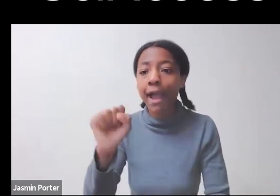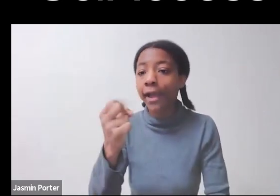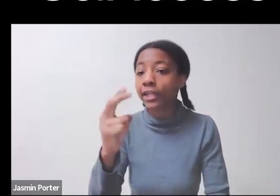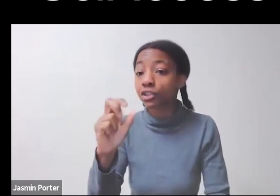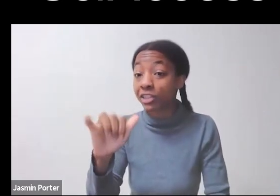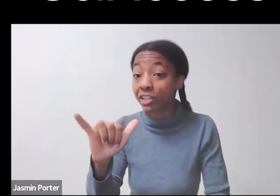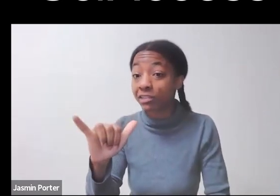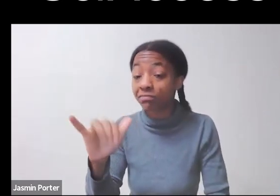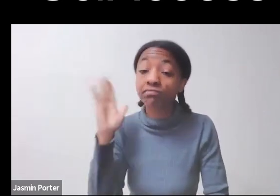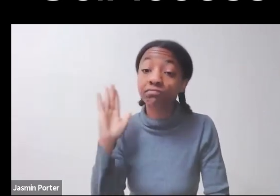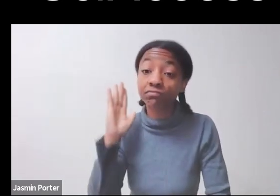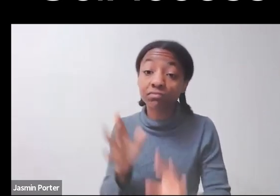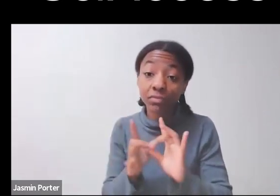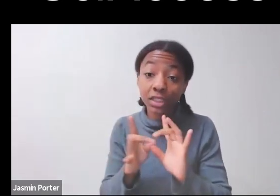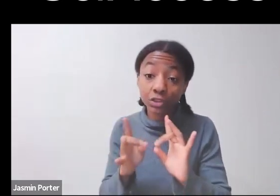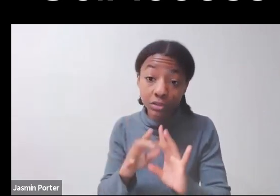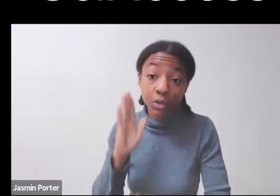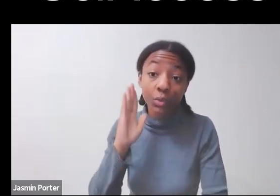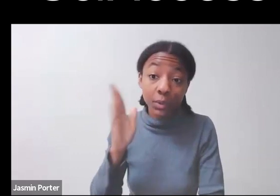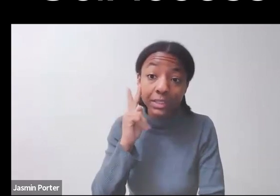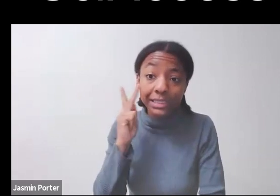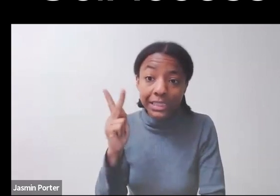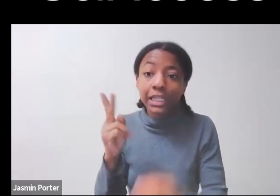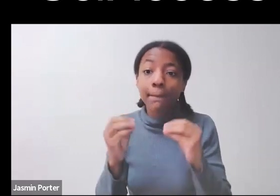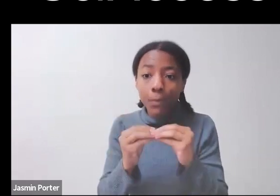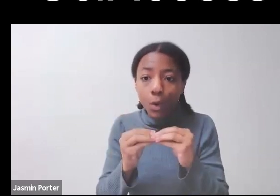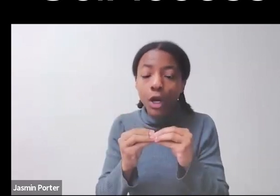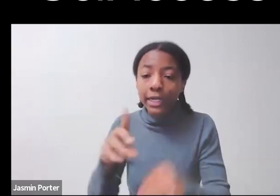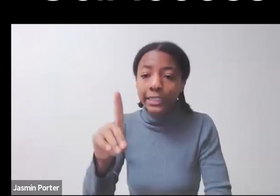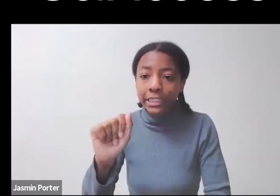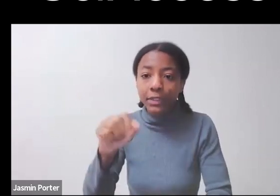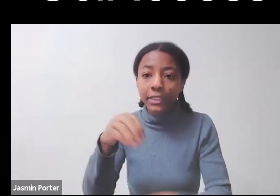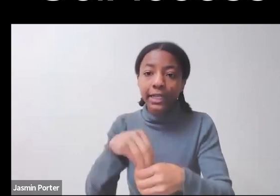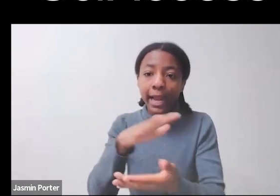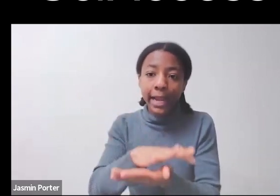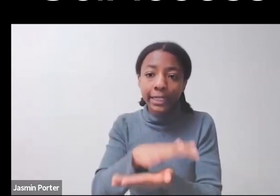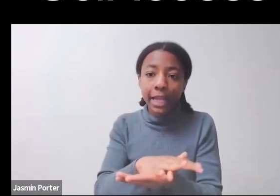in academic spaces, whether that's "better analytics"